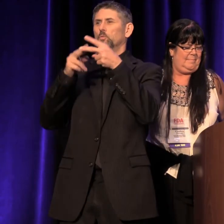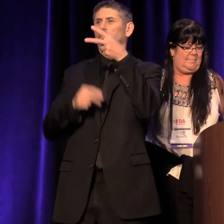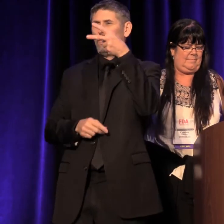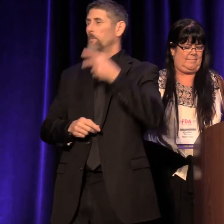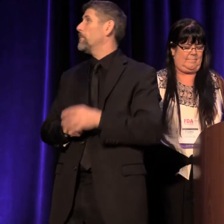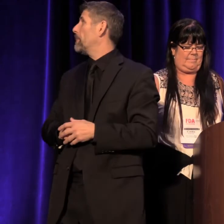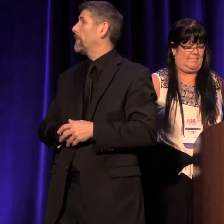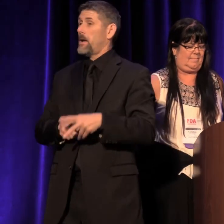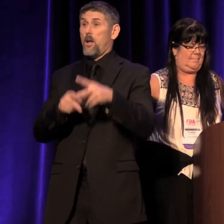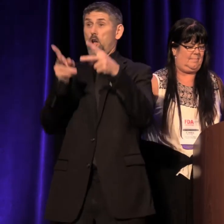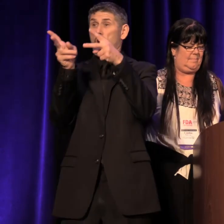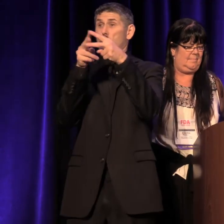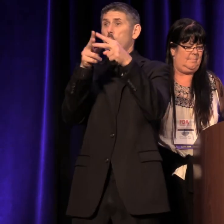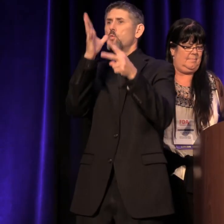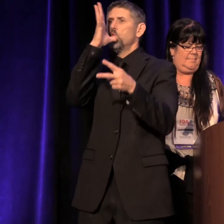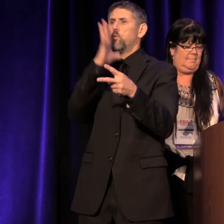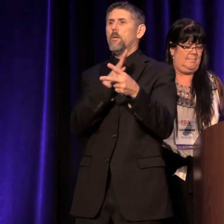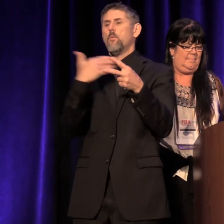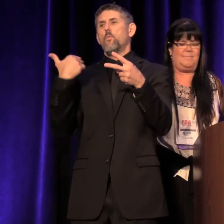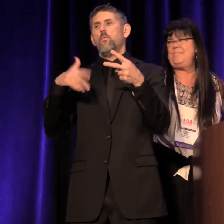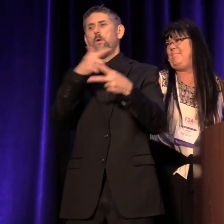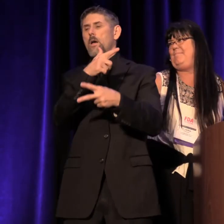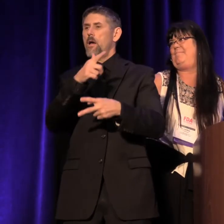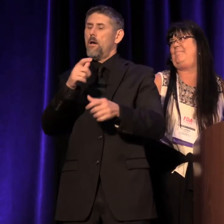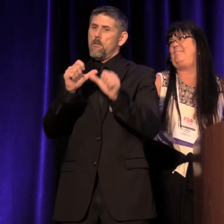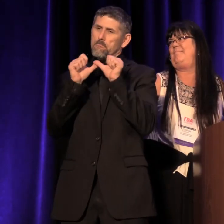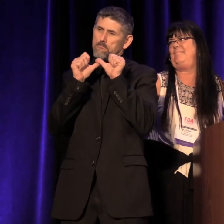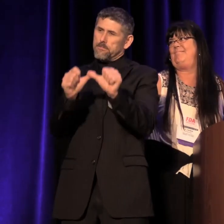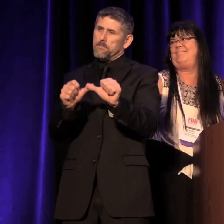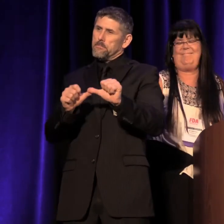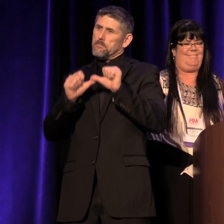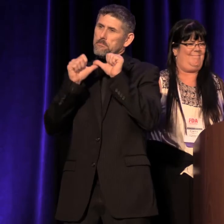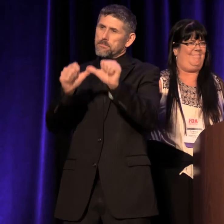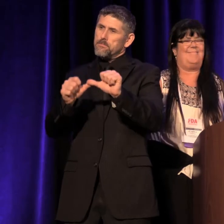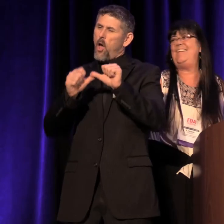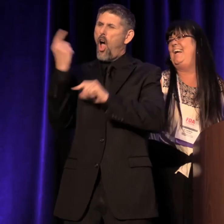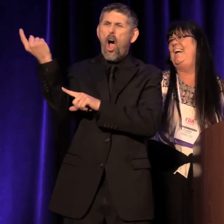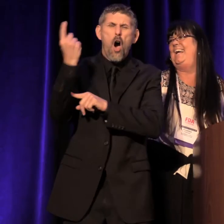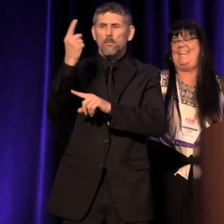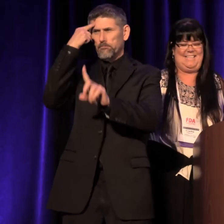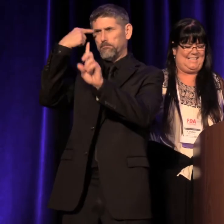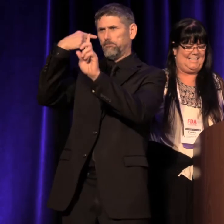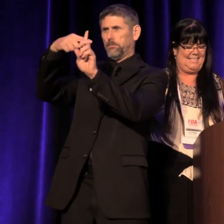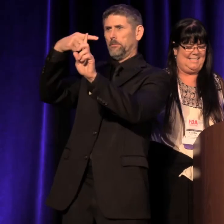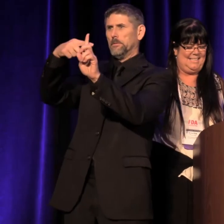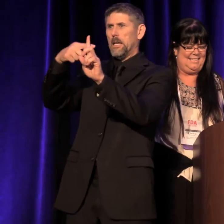Those two women are unrelentingly positive, committed, energetic,